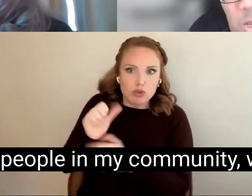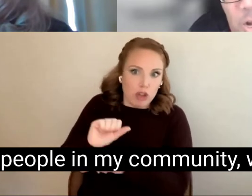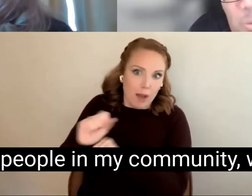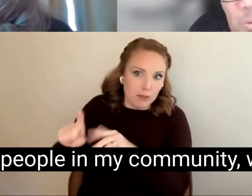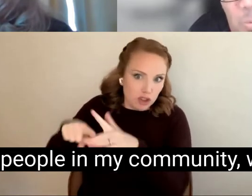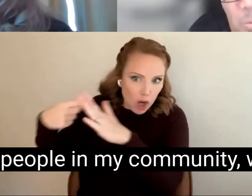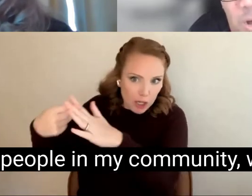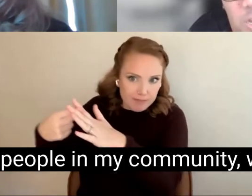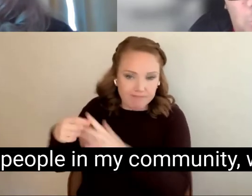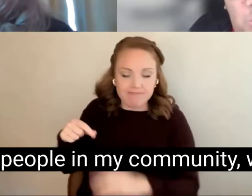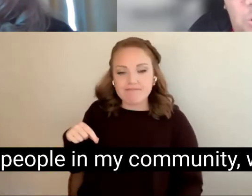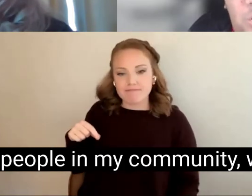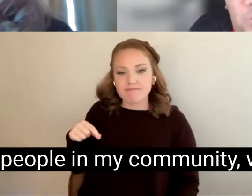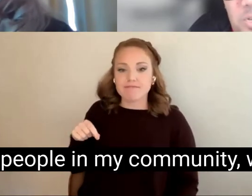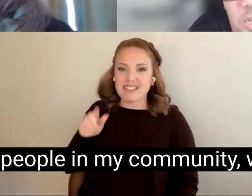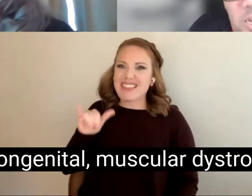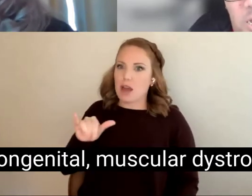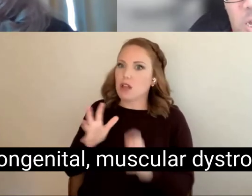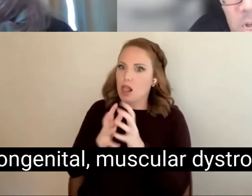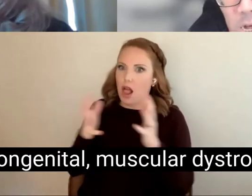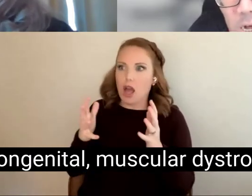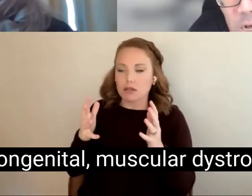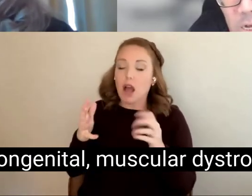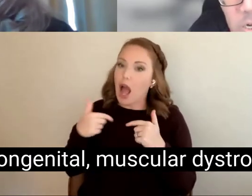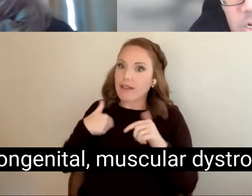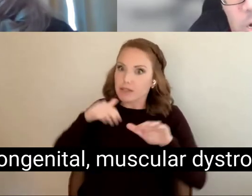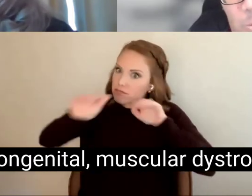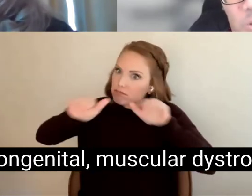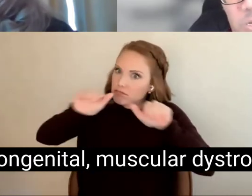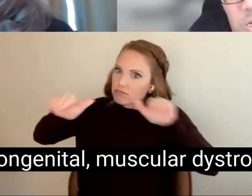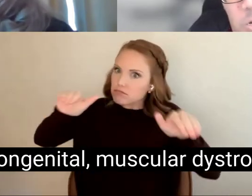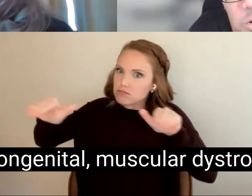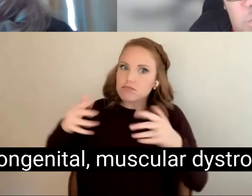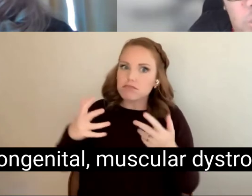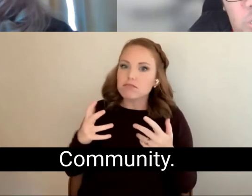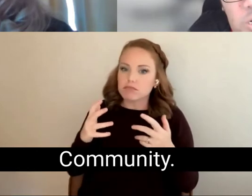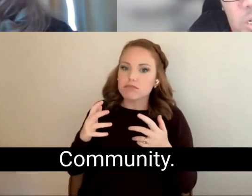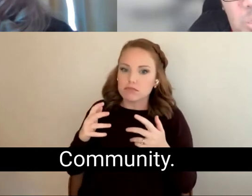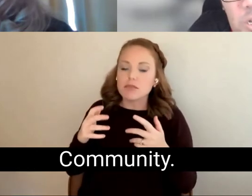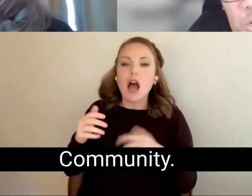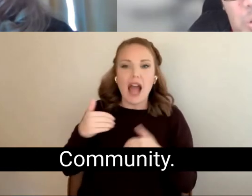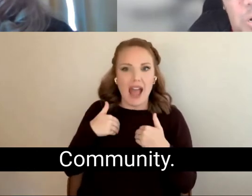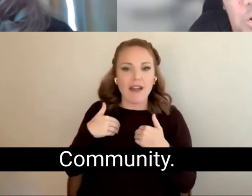lot of the people in my community, which is the congenital, muscular dystrophy Community.